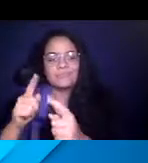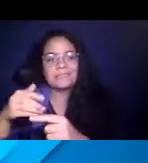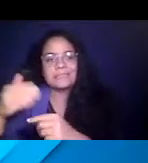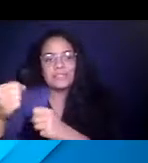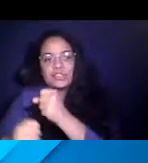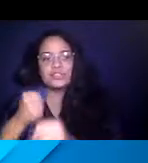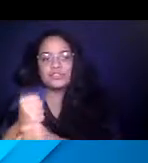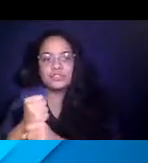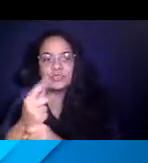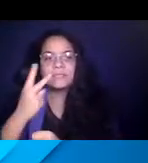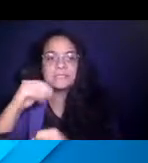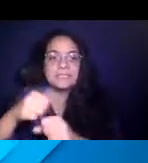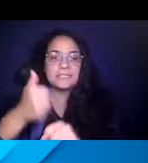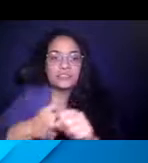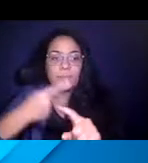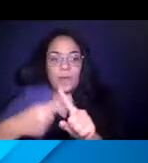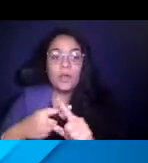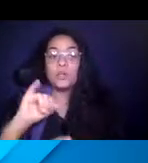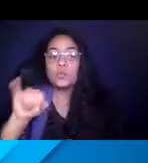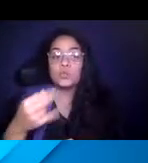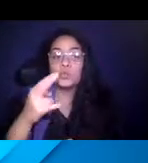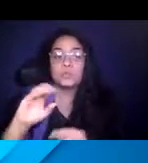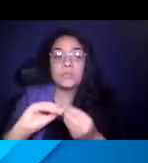14:54:26 In June, we finished at about 131 trips.